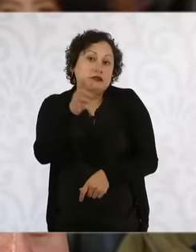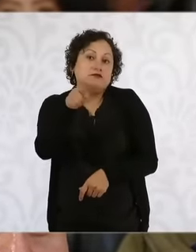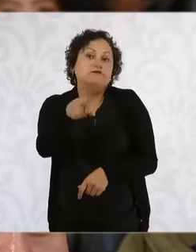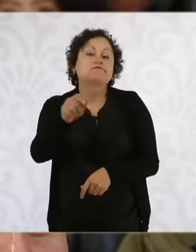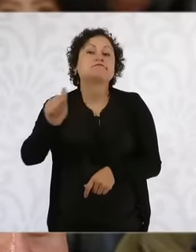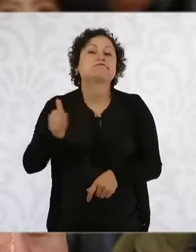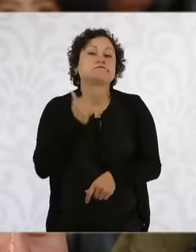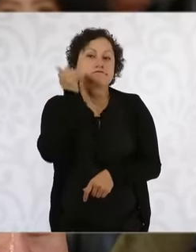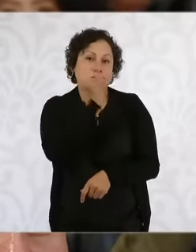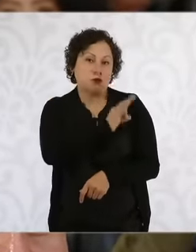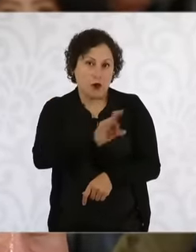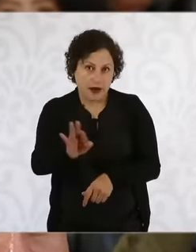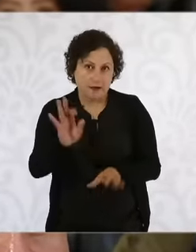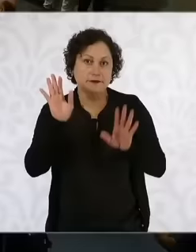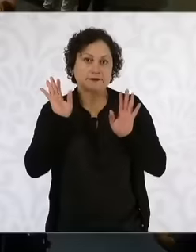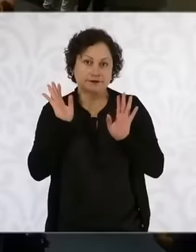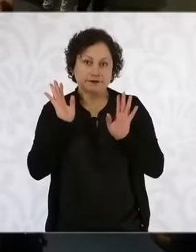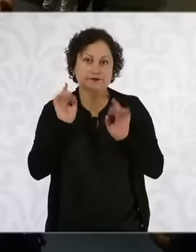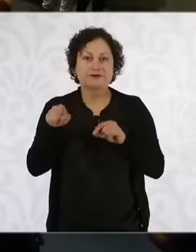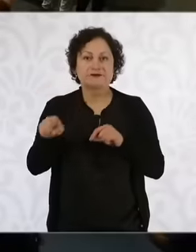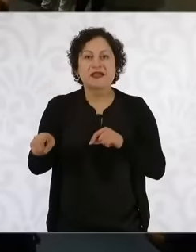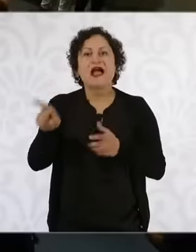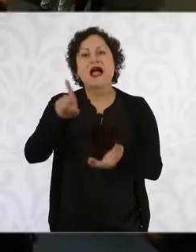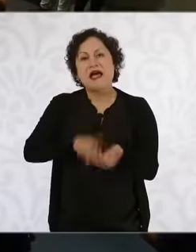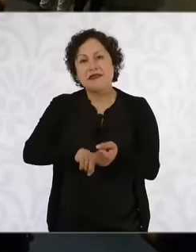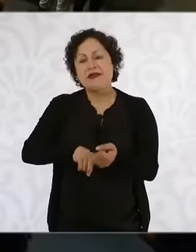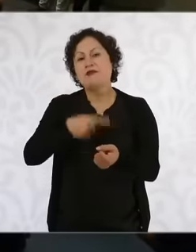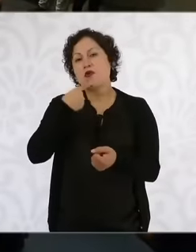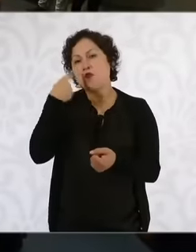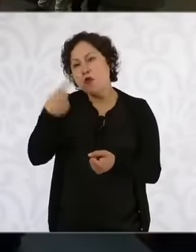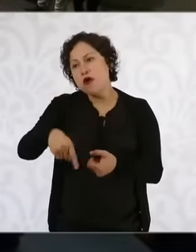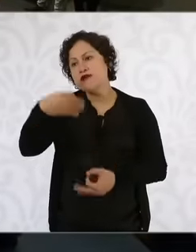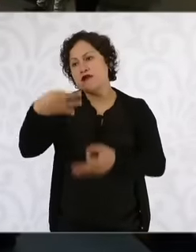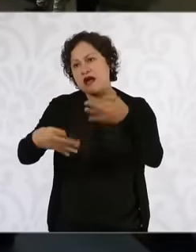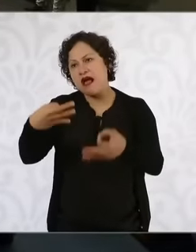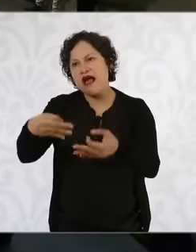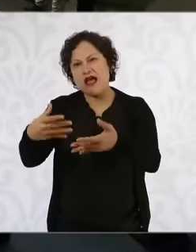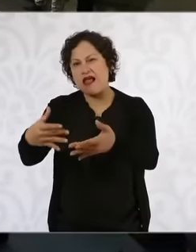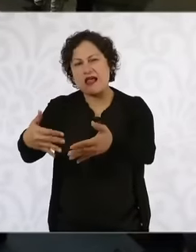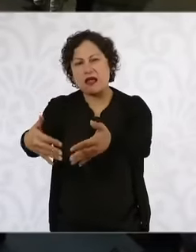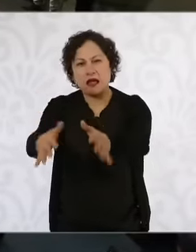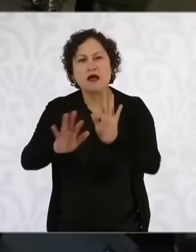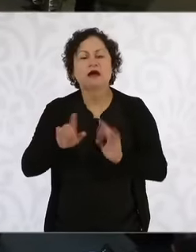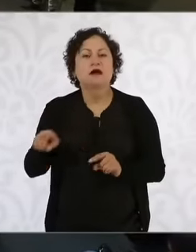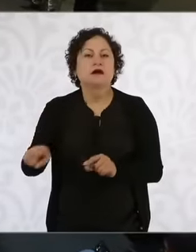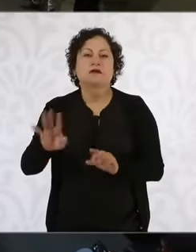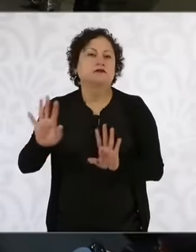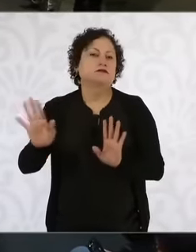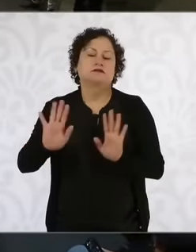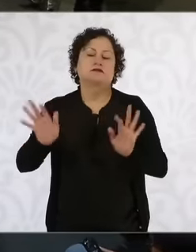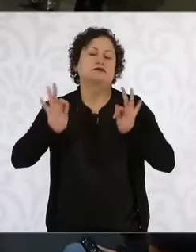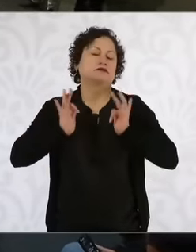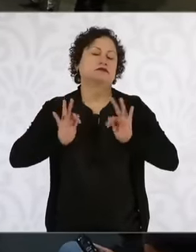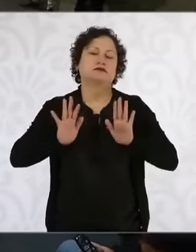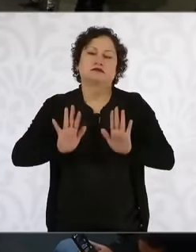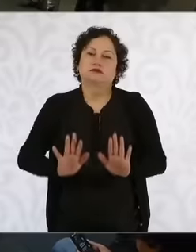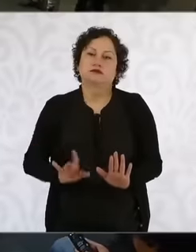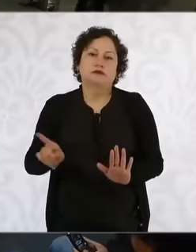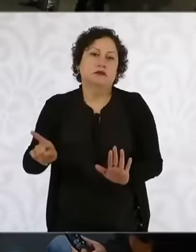that way to say well all the judgments that they have to say well that is already derim Man everything is type of judgments that are against them and and they also obviously try to defend themselves